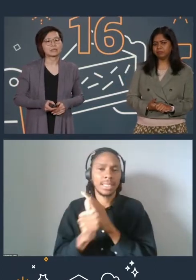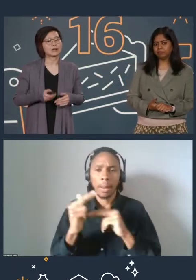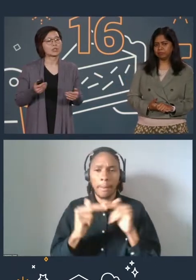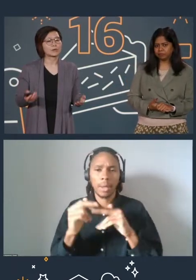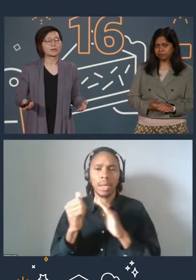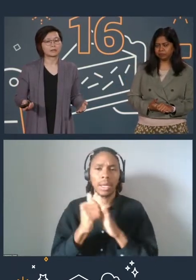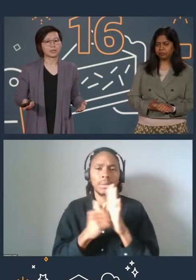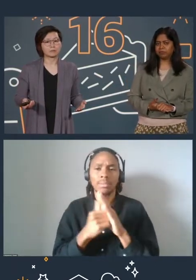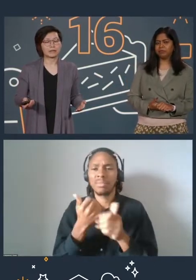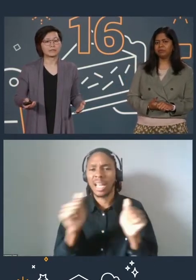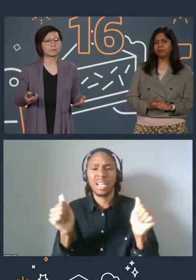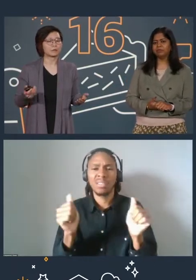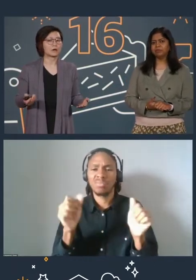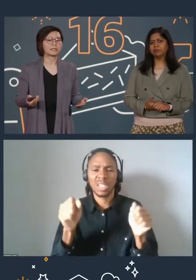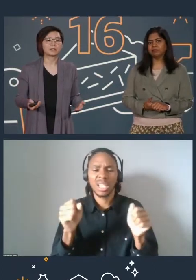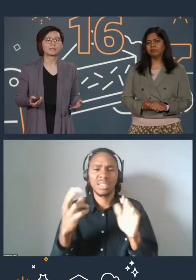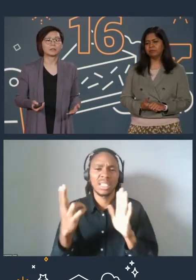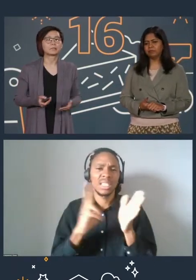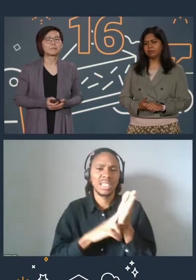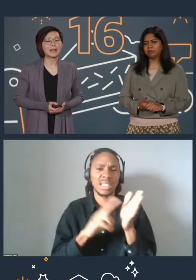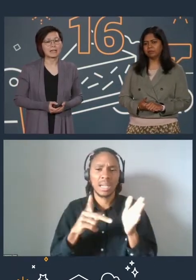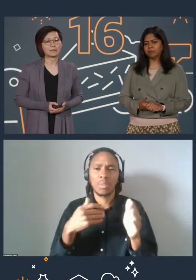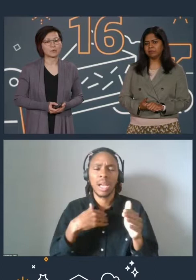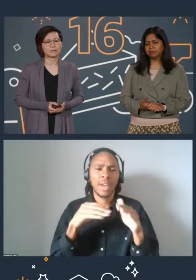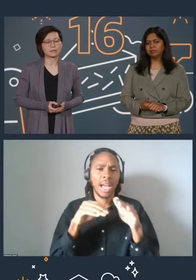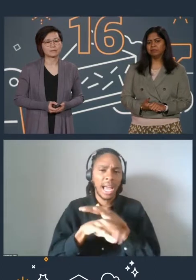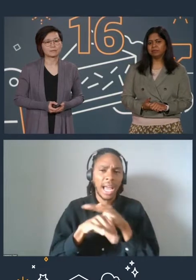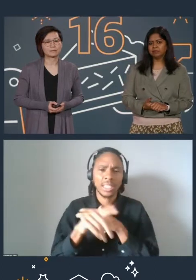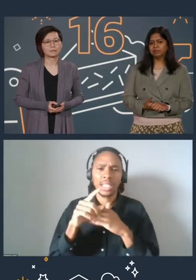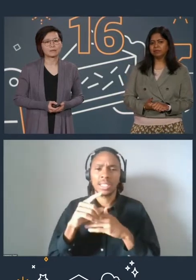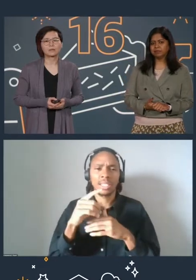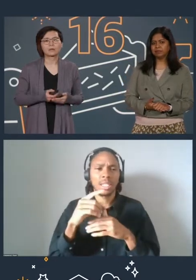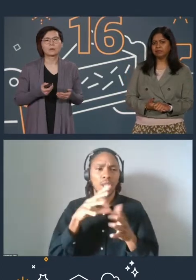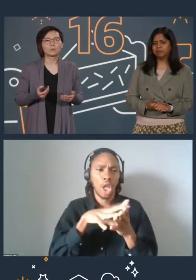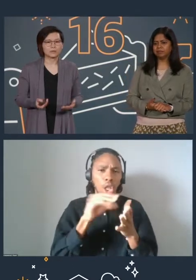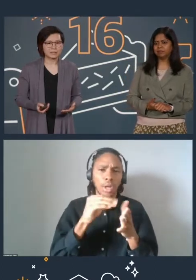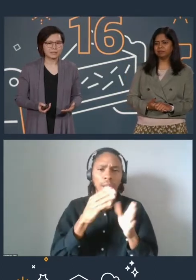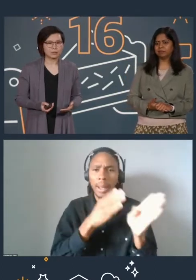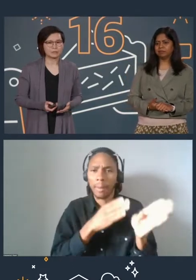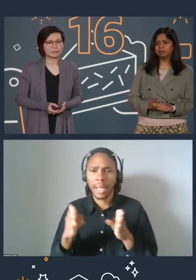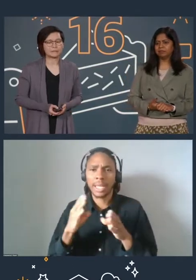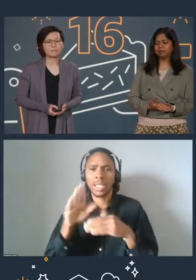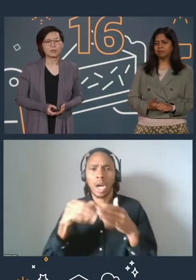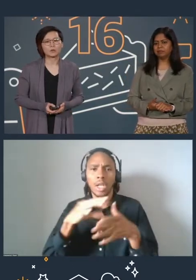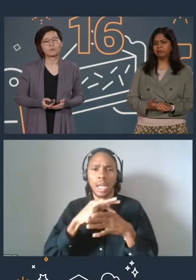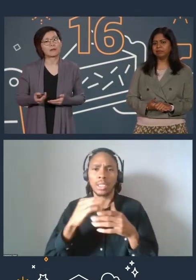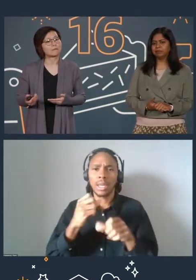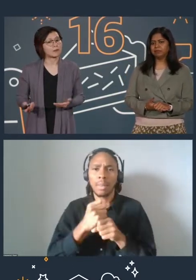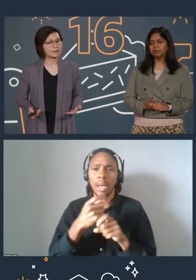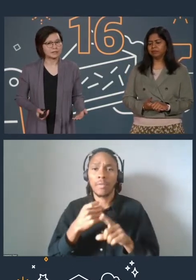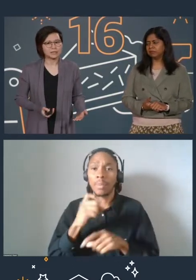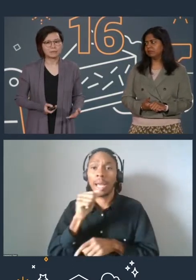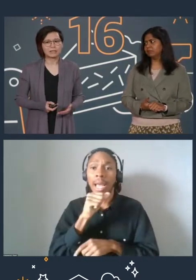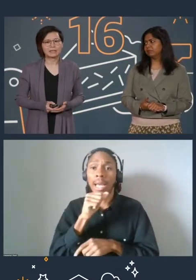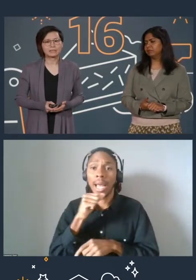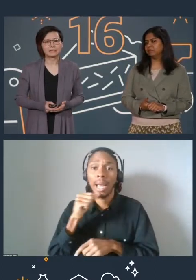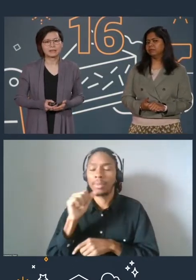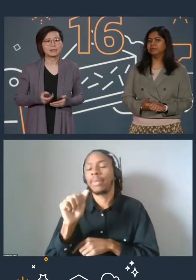to our curated learning plans with content developed by AWS. Within Skill Builder, you'll find various learning plans.